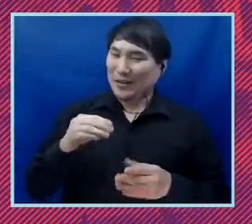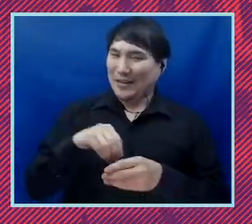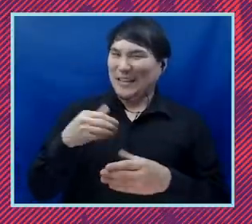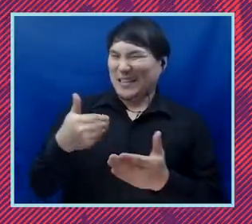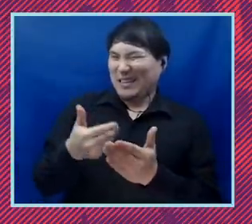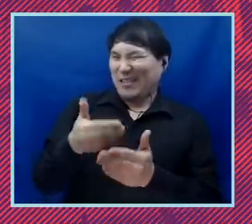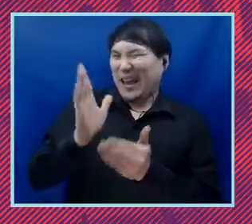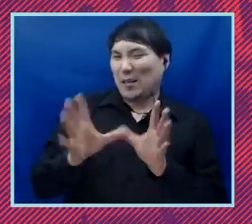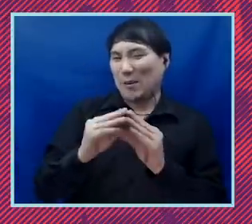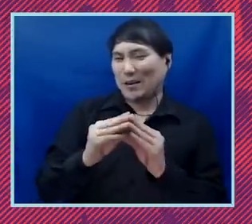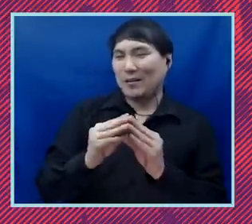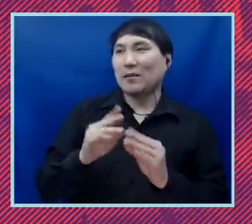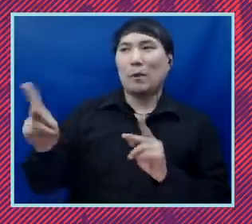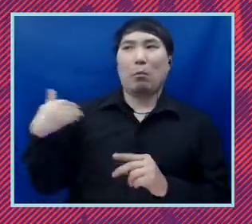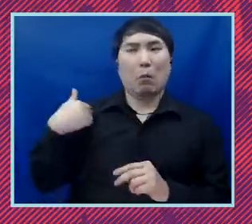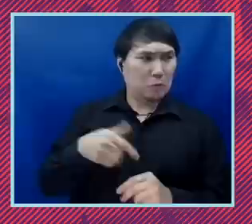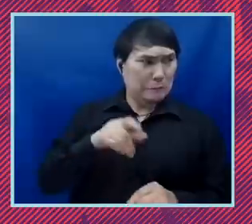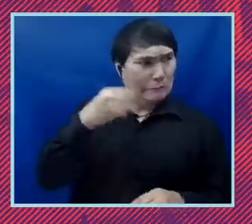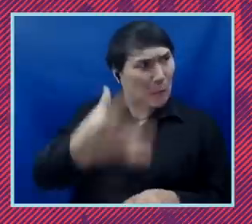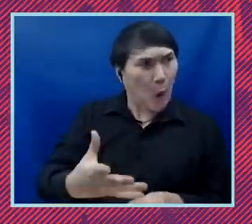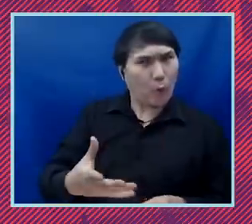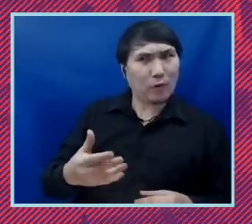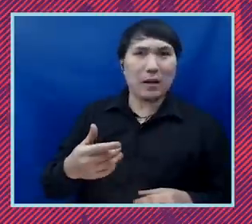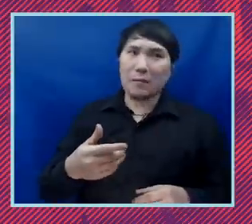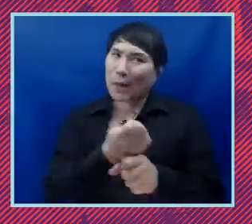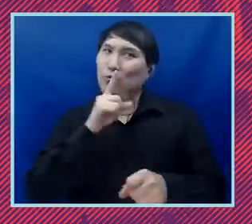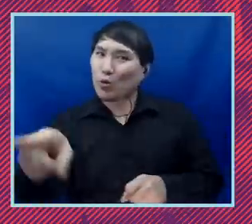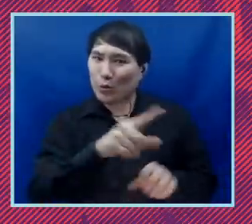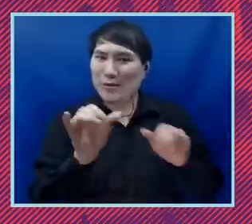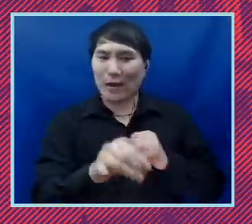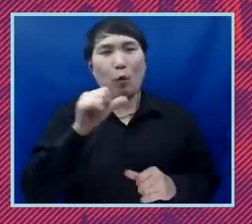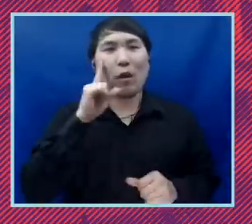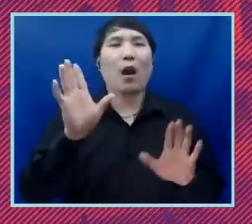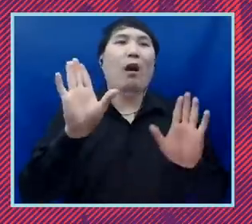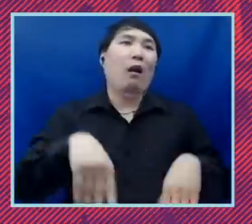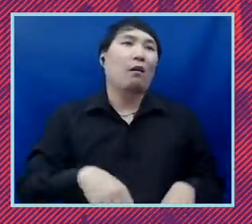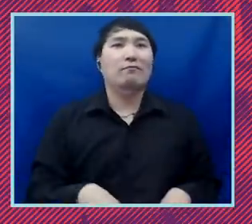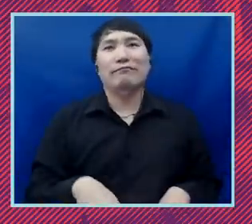I mentioned that to you so that you stuck around. And don't hit the pause button on the video